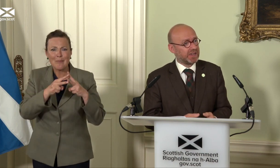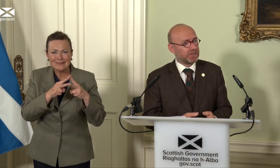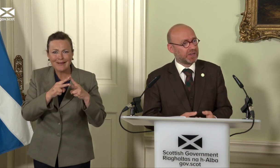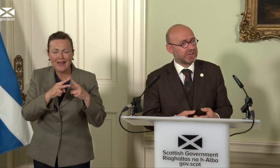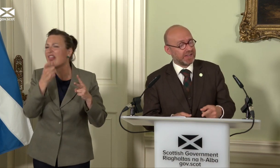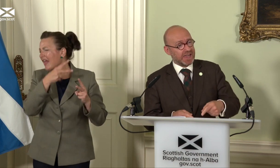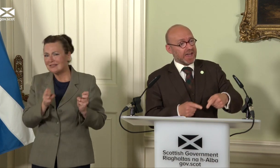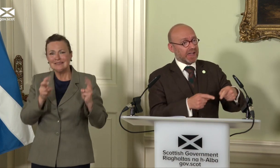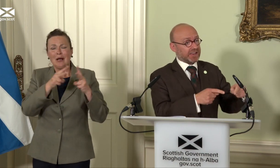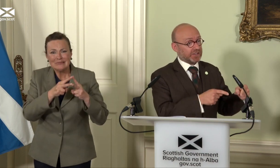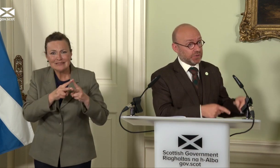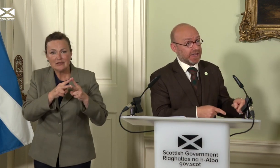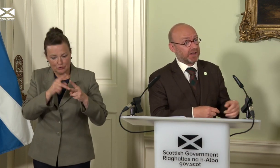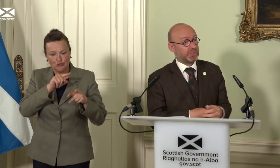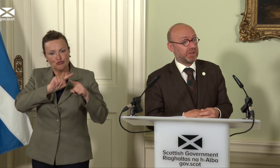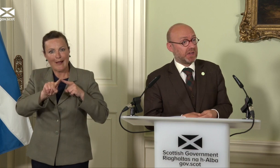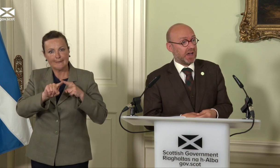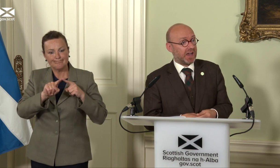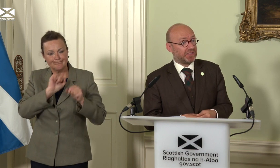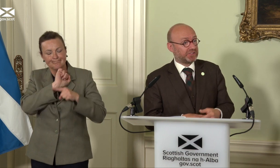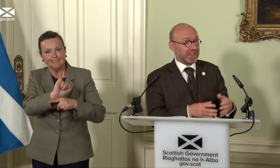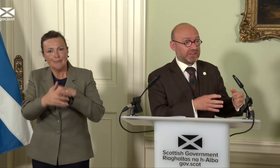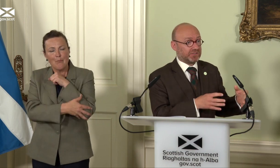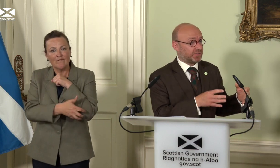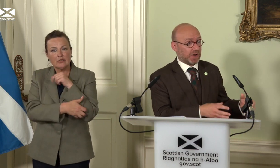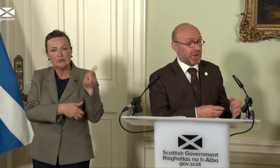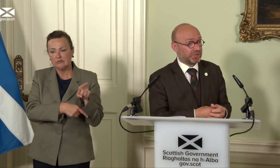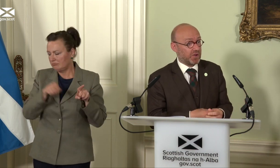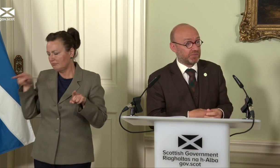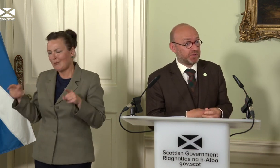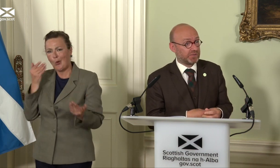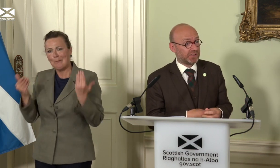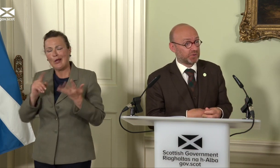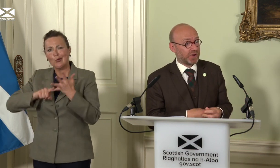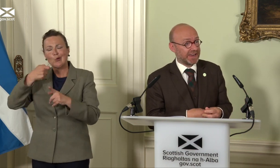to increase it against a UK Government that’s taken £20 out of Universal Credit.